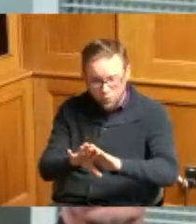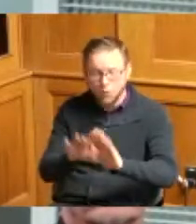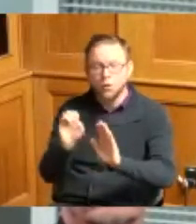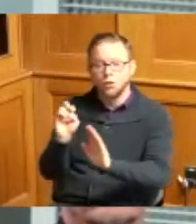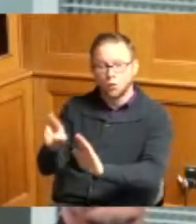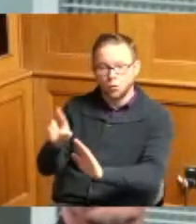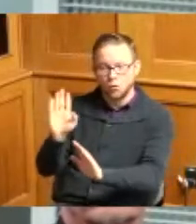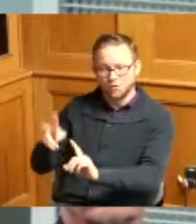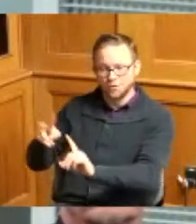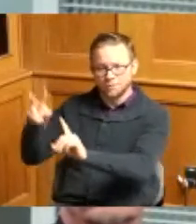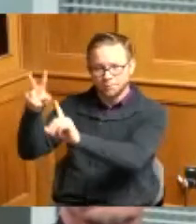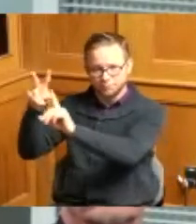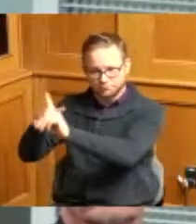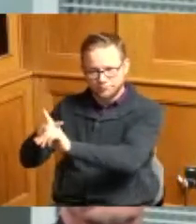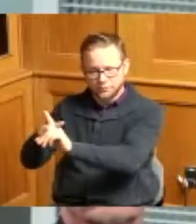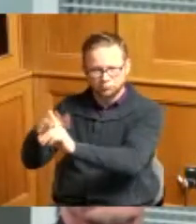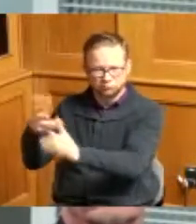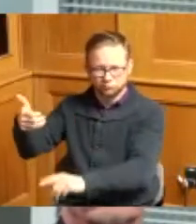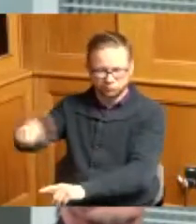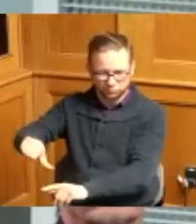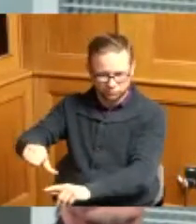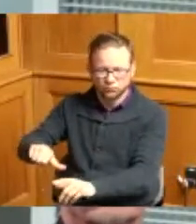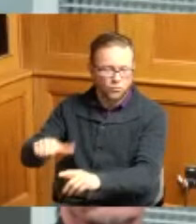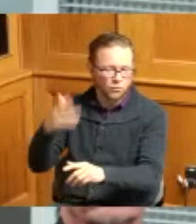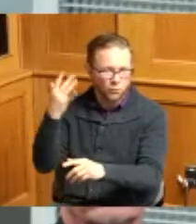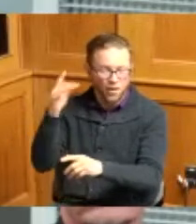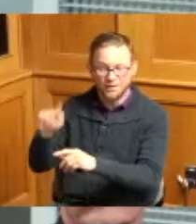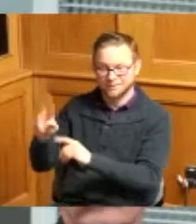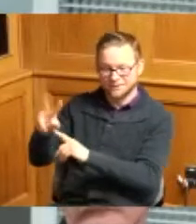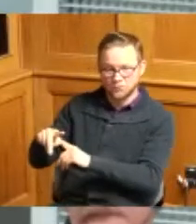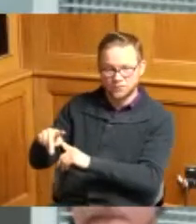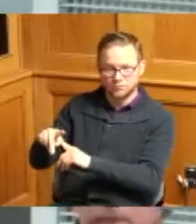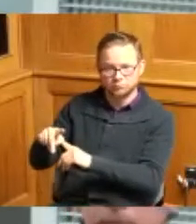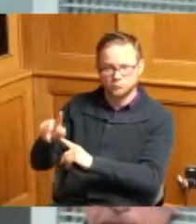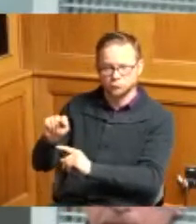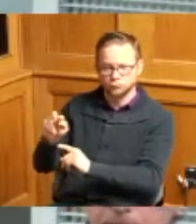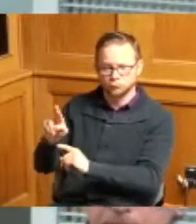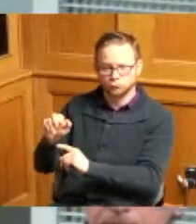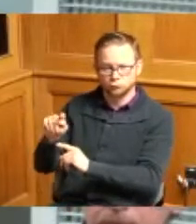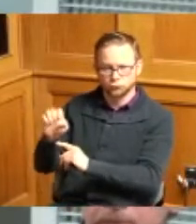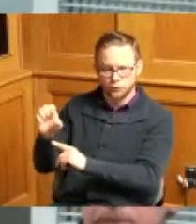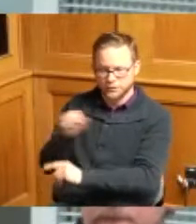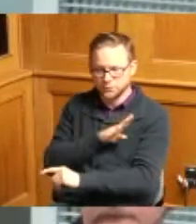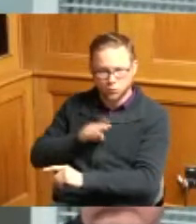denied until Symmes Township Trustees can follow the process outlined in the Ohio revised code for